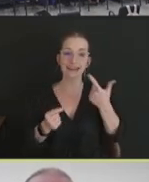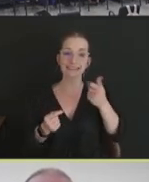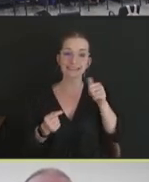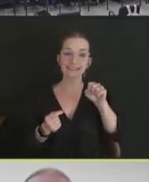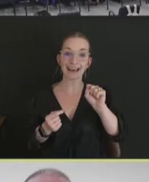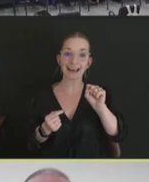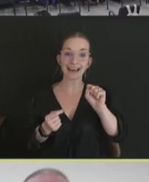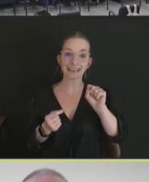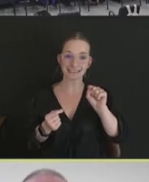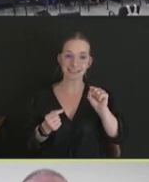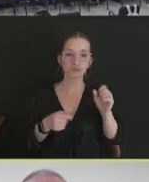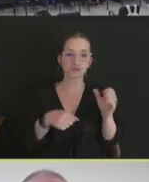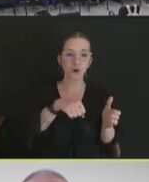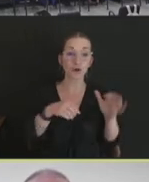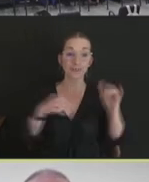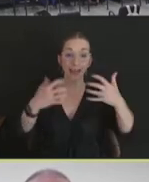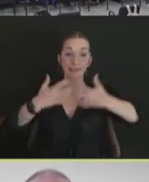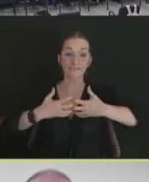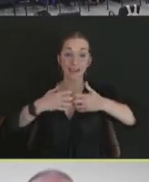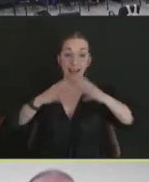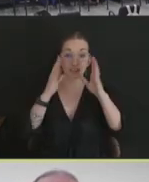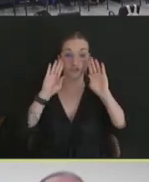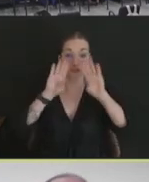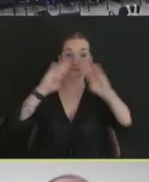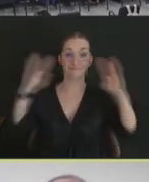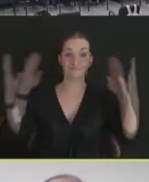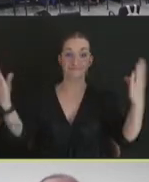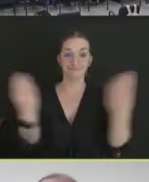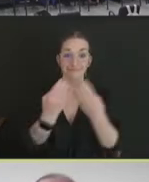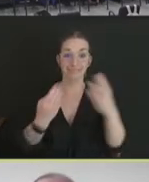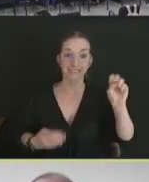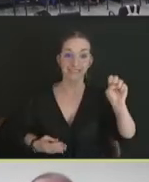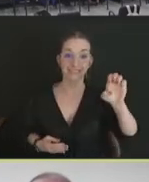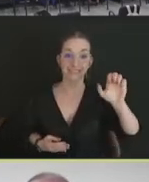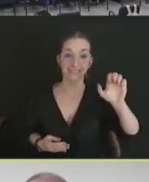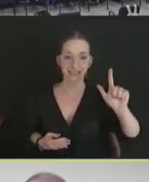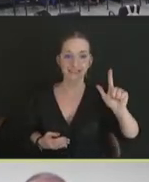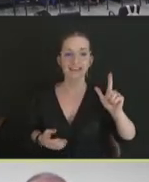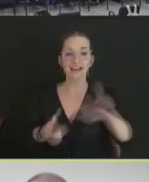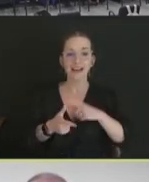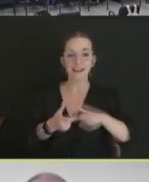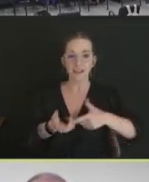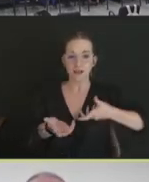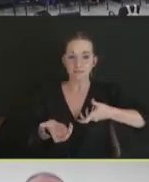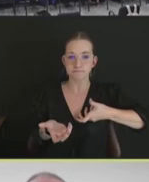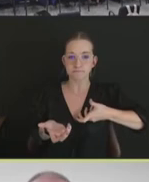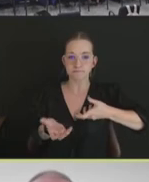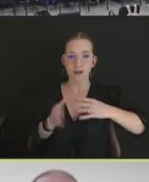and then you use carbon dioxide. And that carbon dioxide gas essentially produces